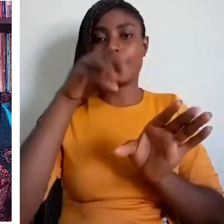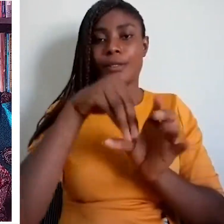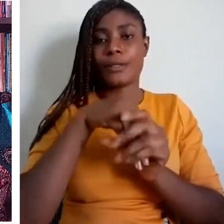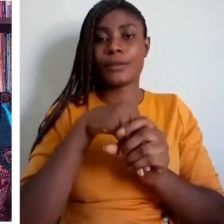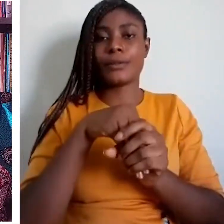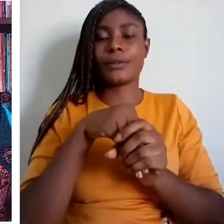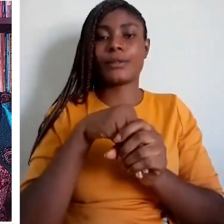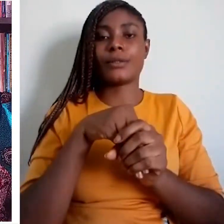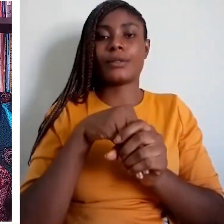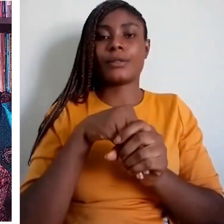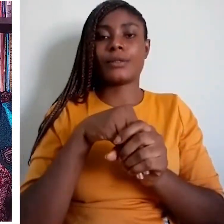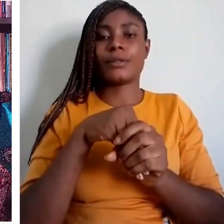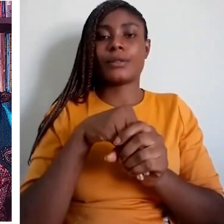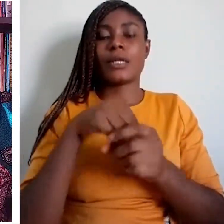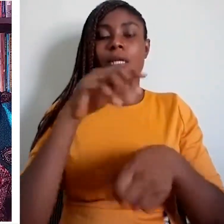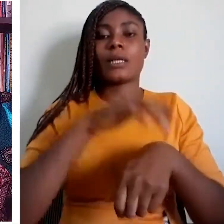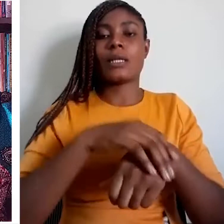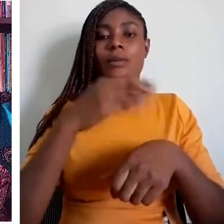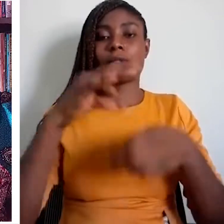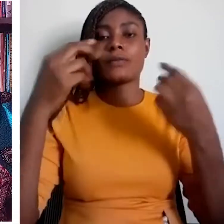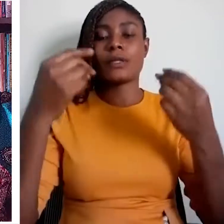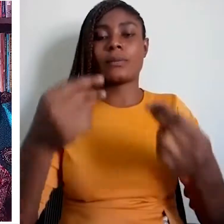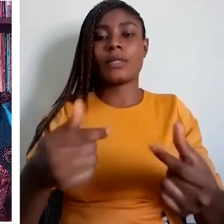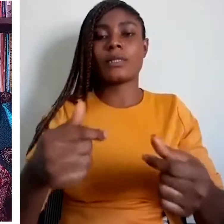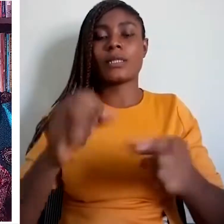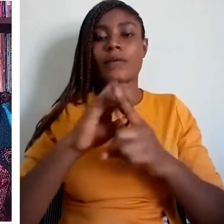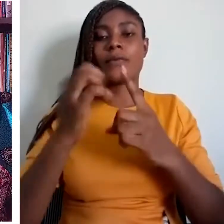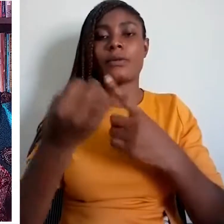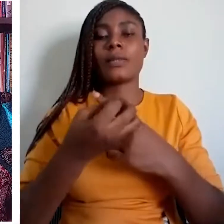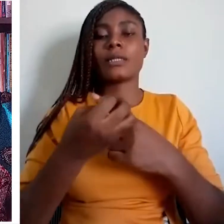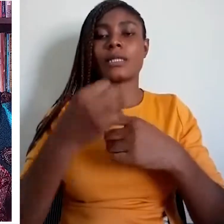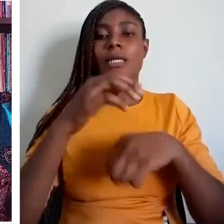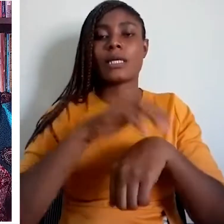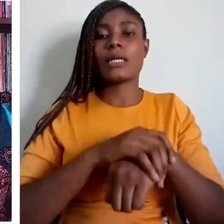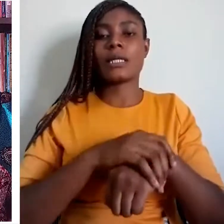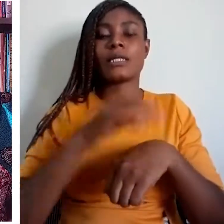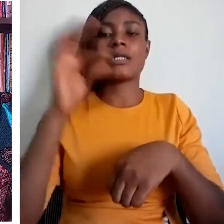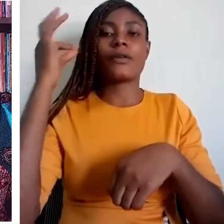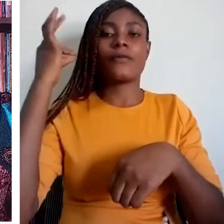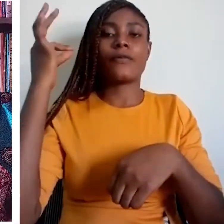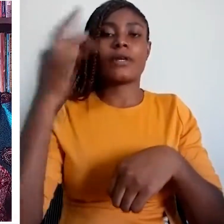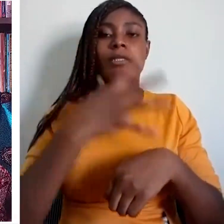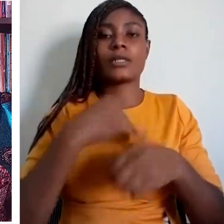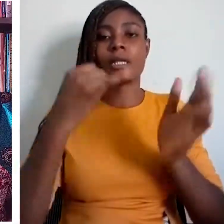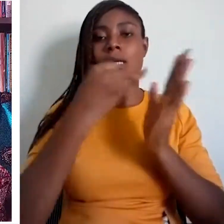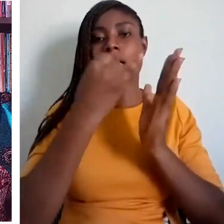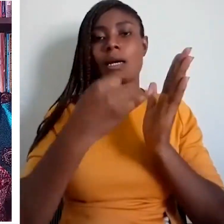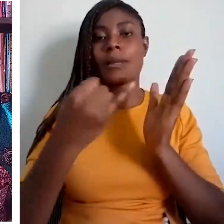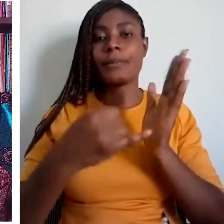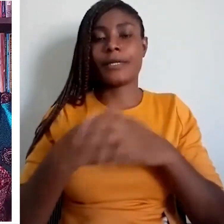environment which is supposed to be used for the first three years of education at this level